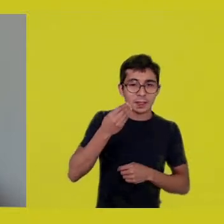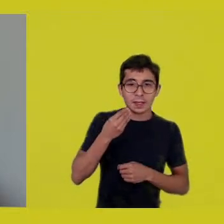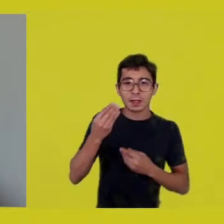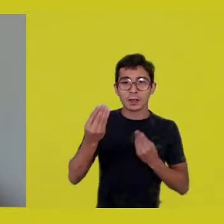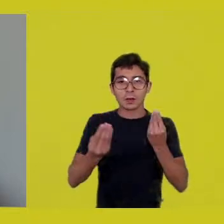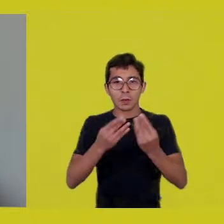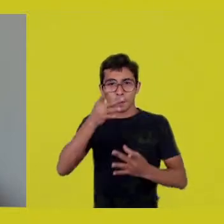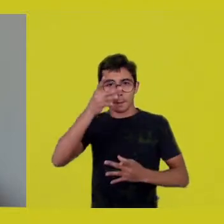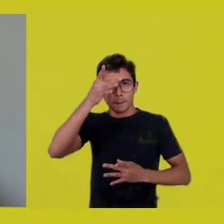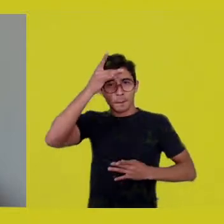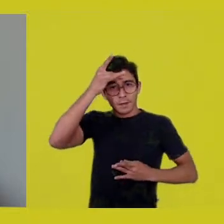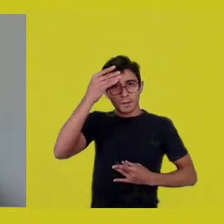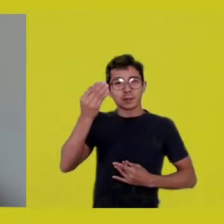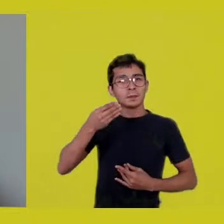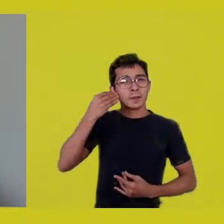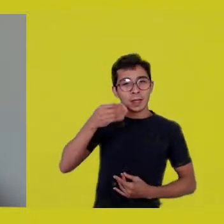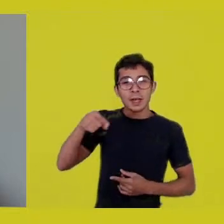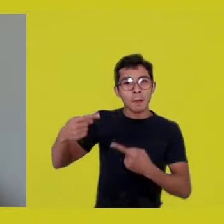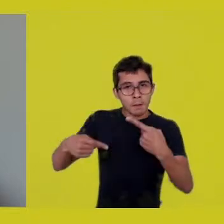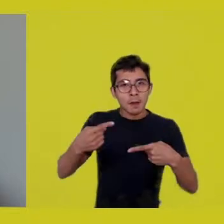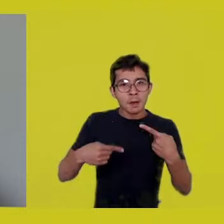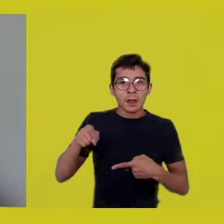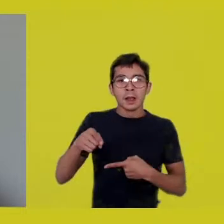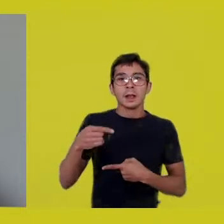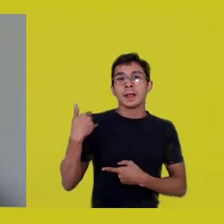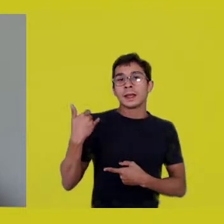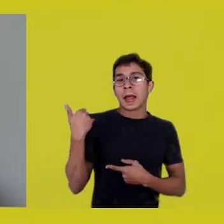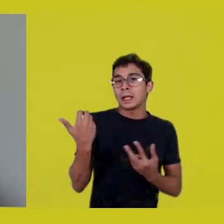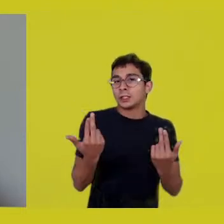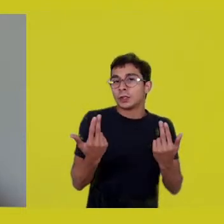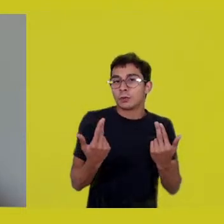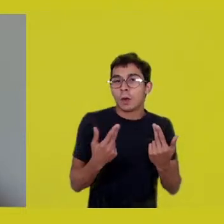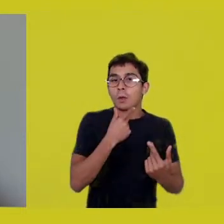he’s from the same generation of guys at Ney Matogrosso, same generation...